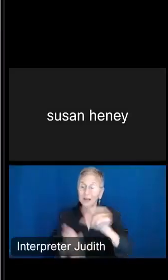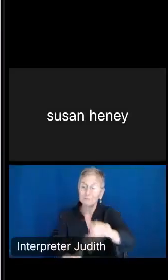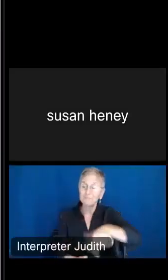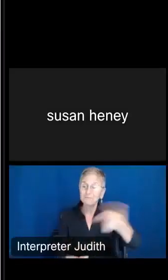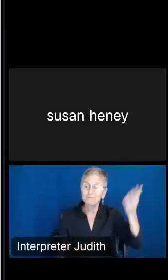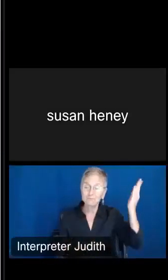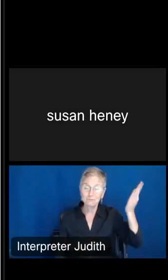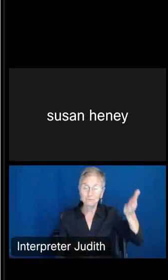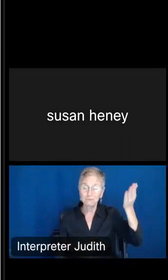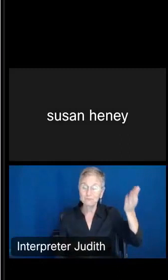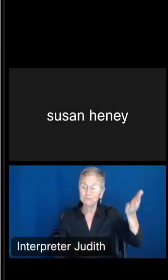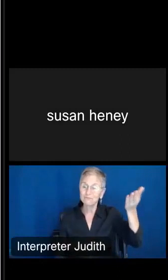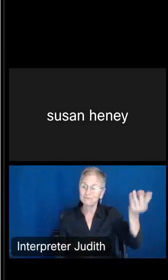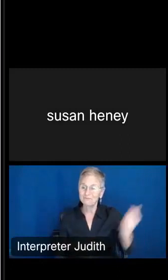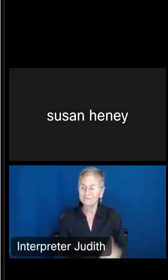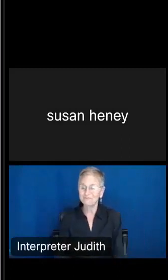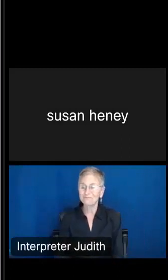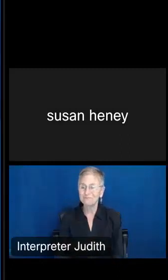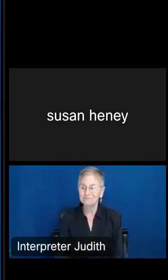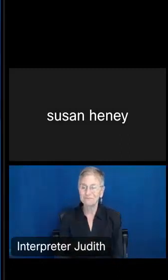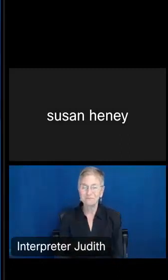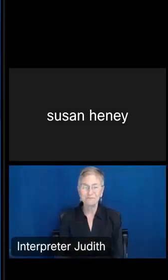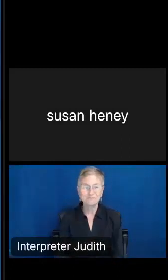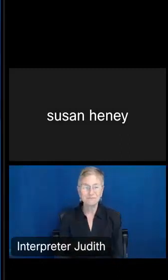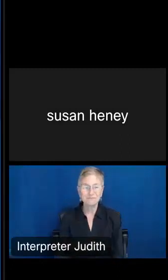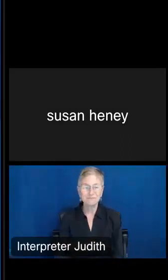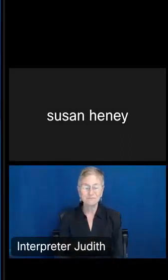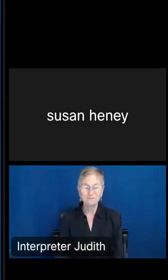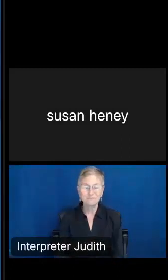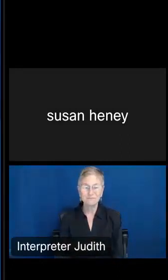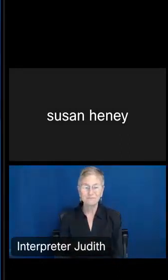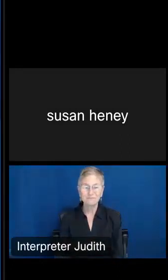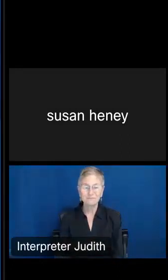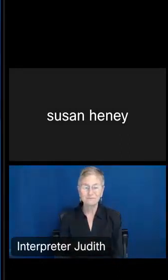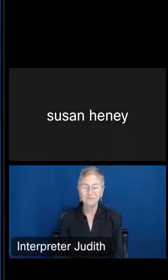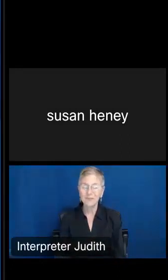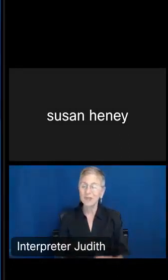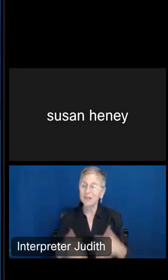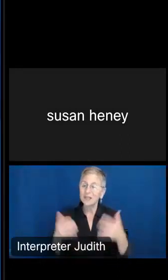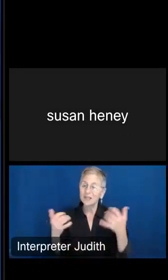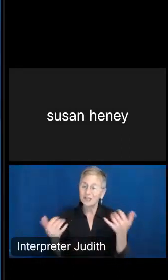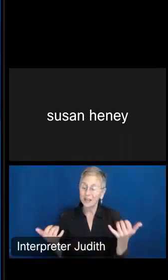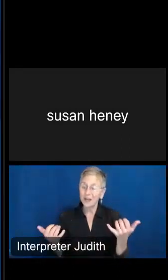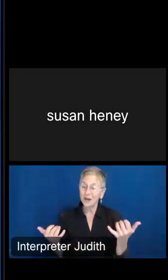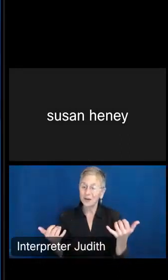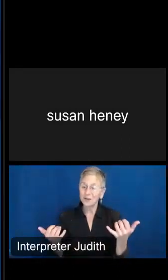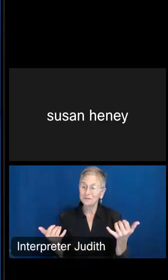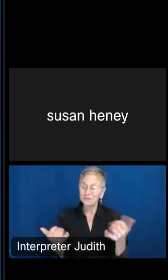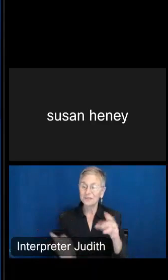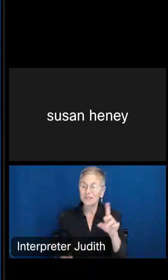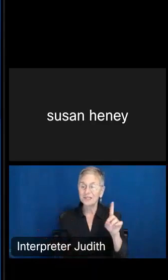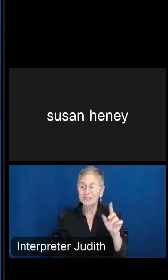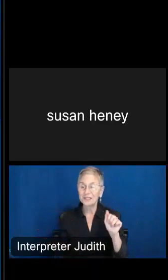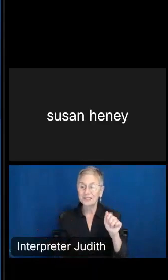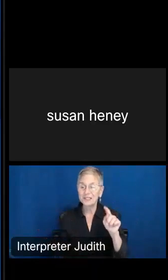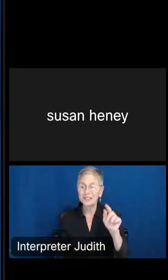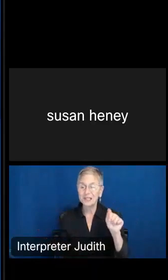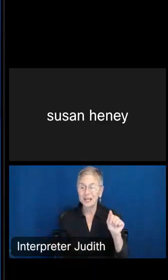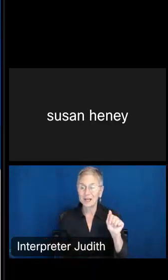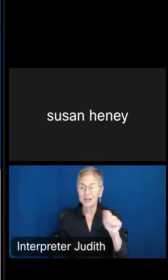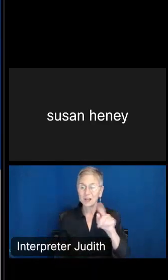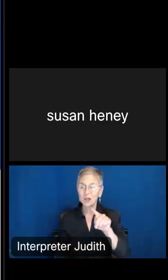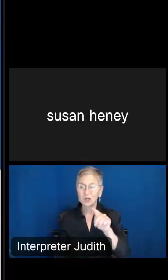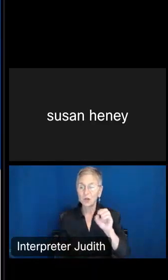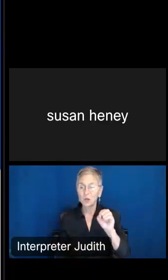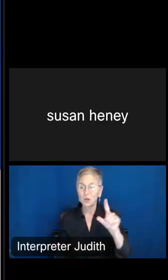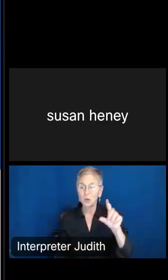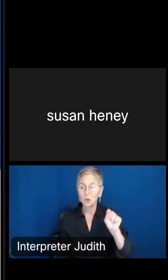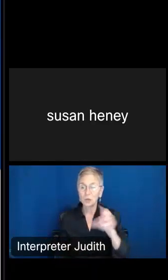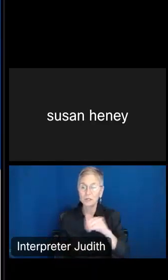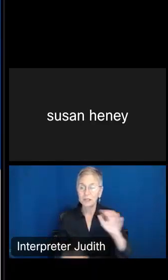slides here, and now we're going to go into our data tools and exercises. The first tool,